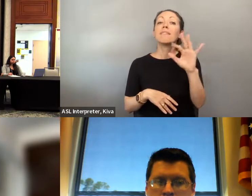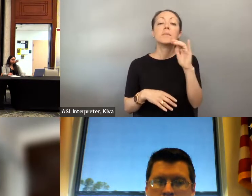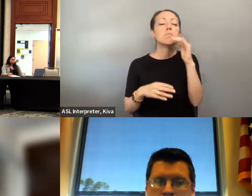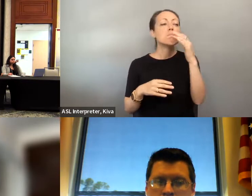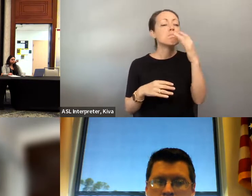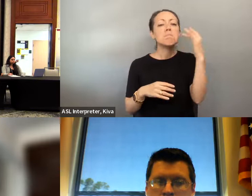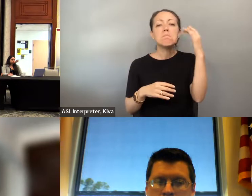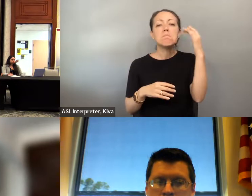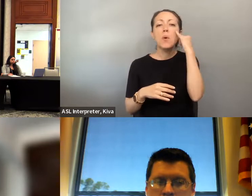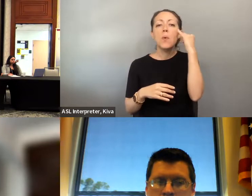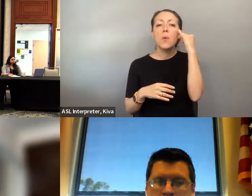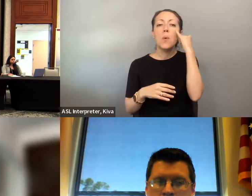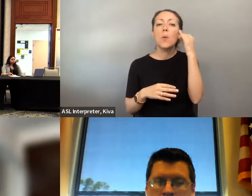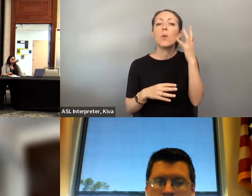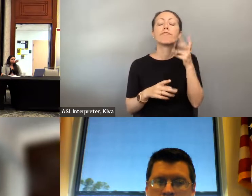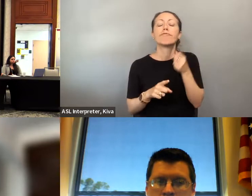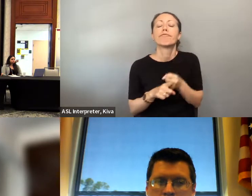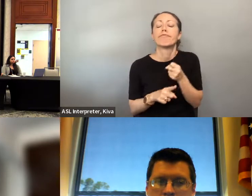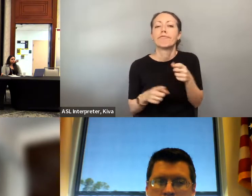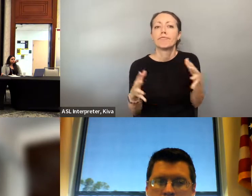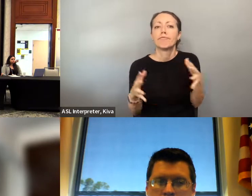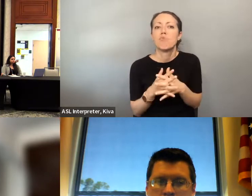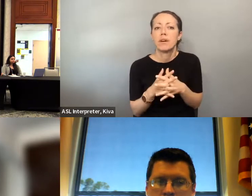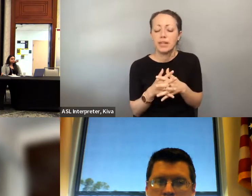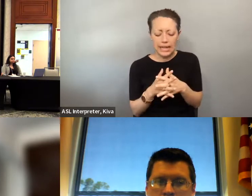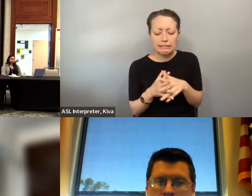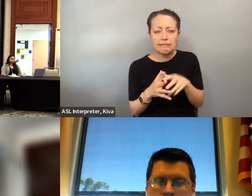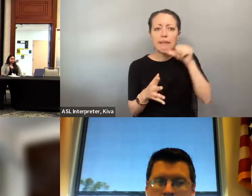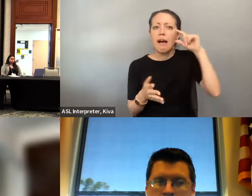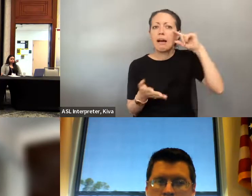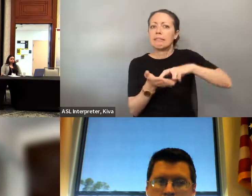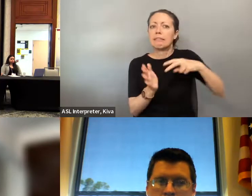perspective, for example, our experience tells us that if you have pregnancies that you did not intend, that